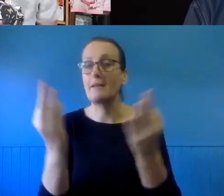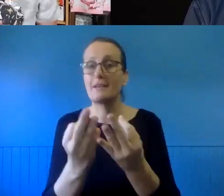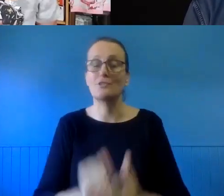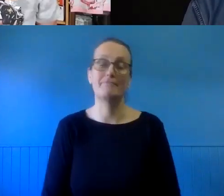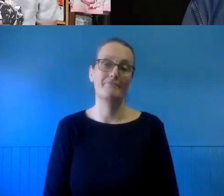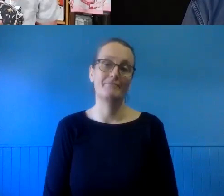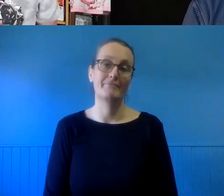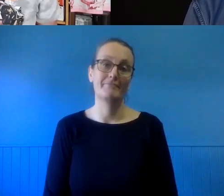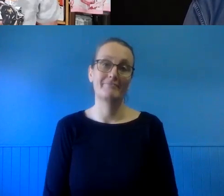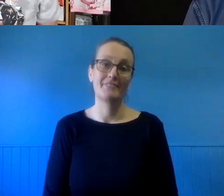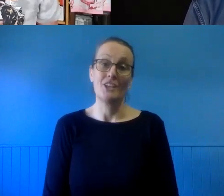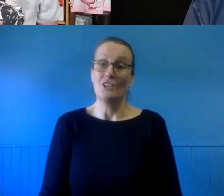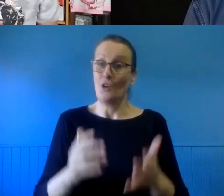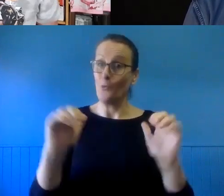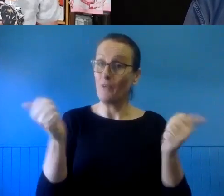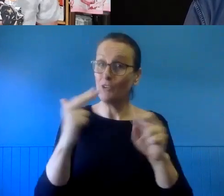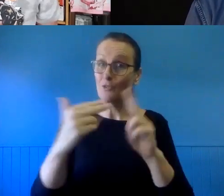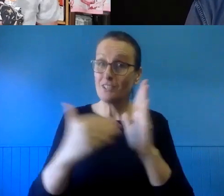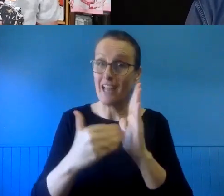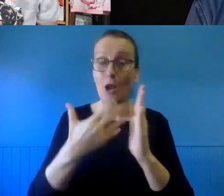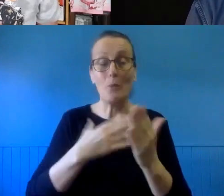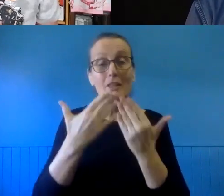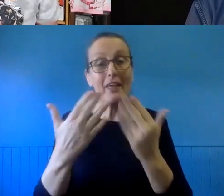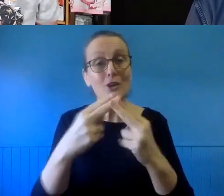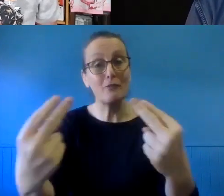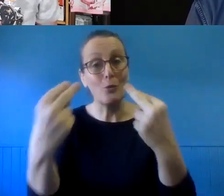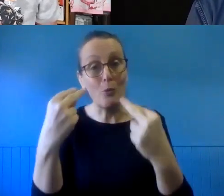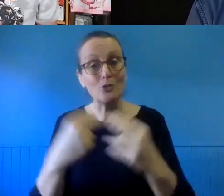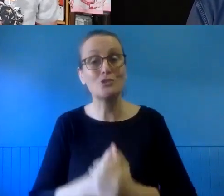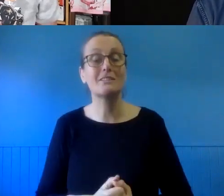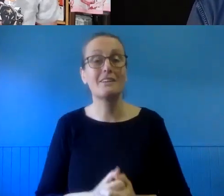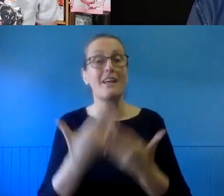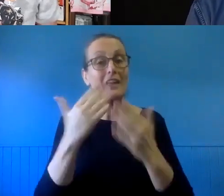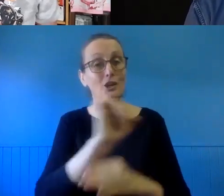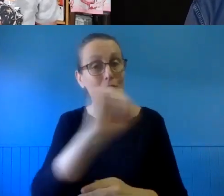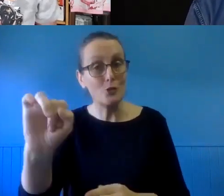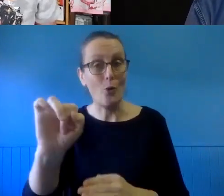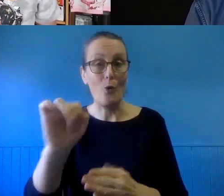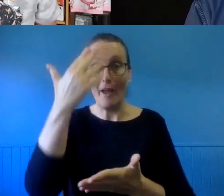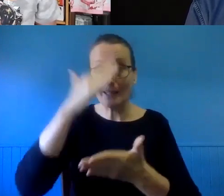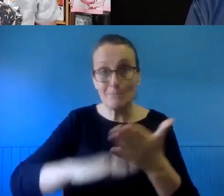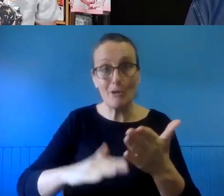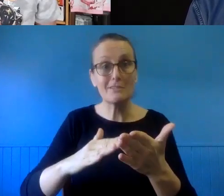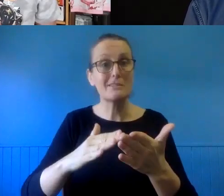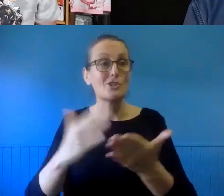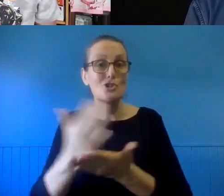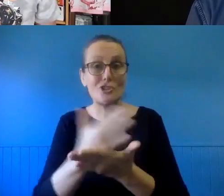I want to say a big thank you to everyone for joining us and sharing your thoughts and experiences with each other.